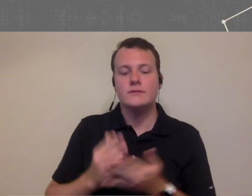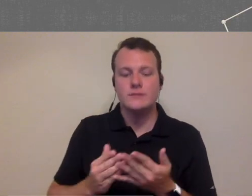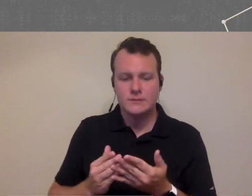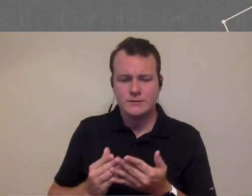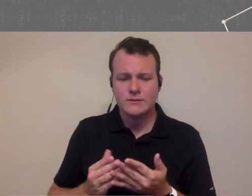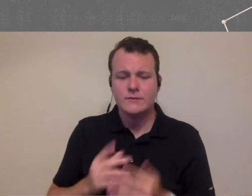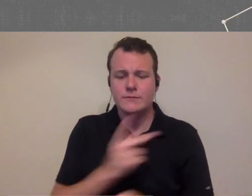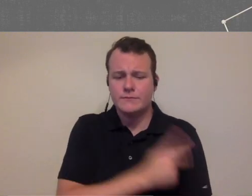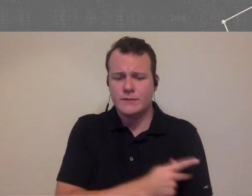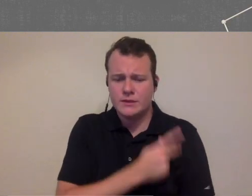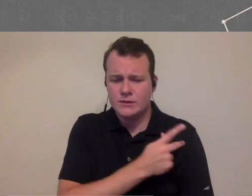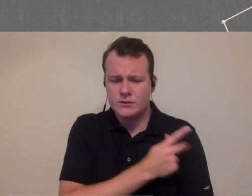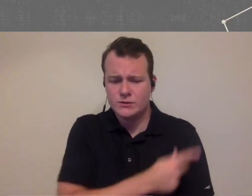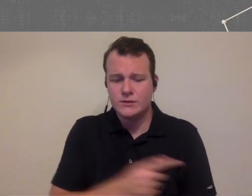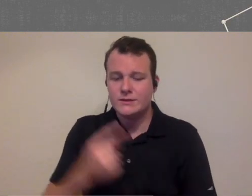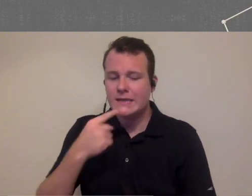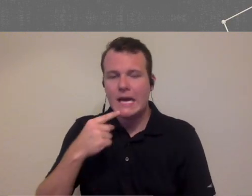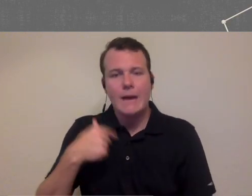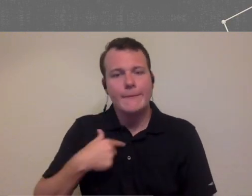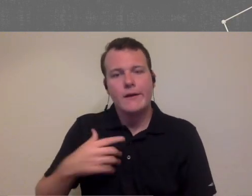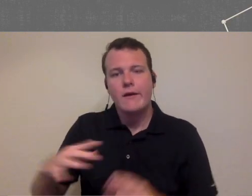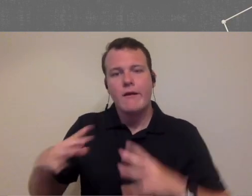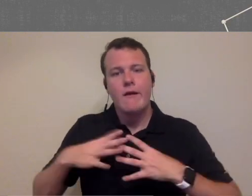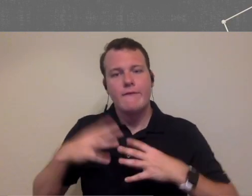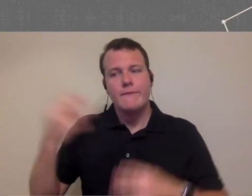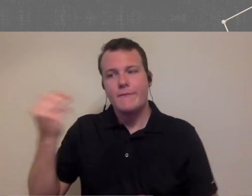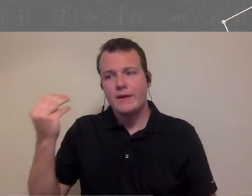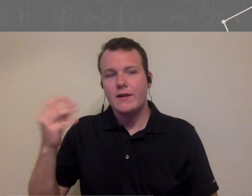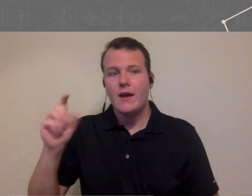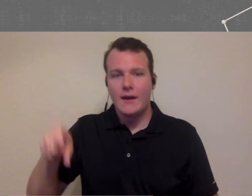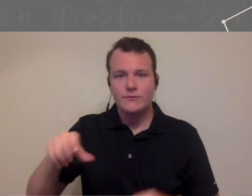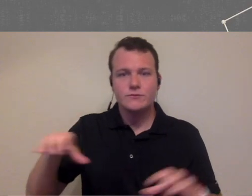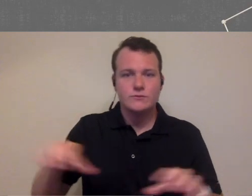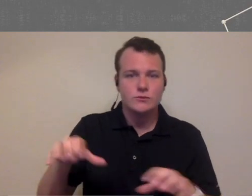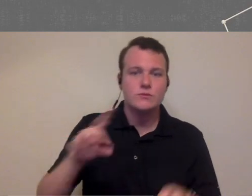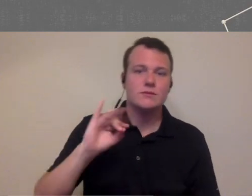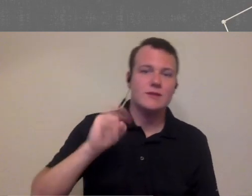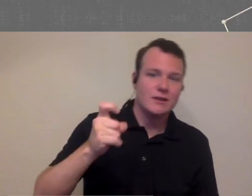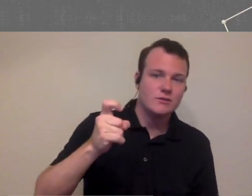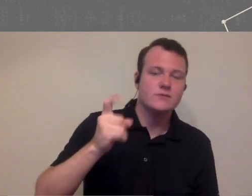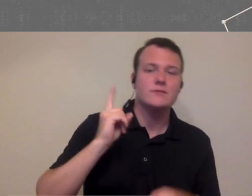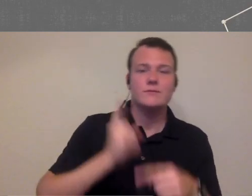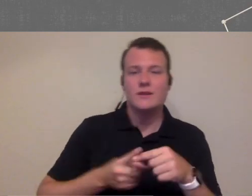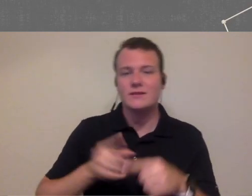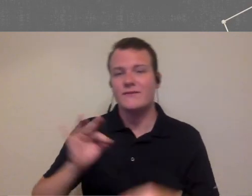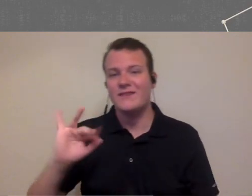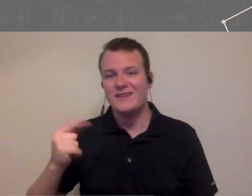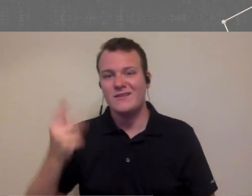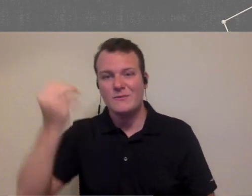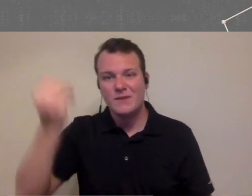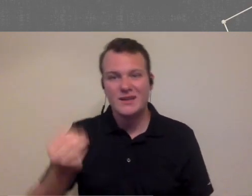gosh I'm only off on Mondays which means they have to come in for their diagnostic tests on a Monday and they've said on a Monday so I would recommend